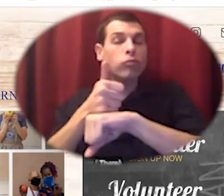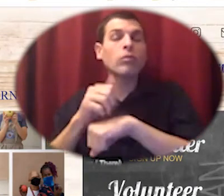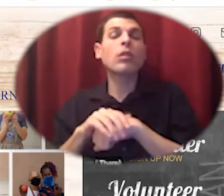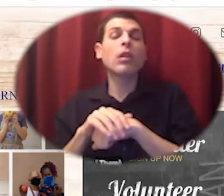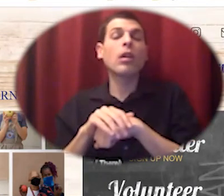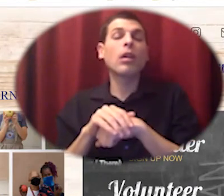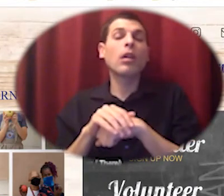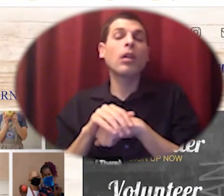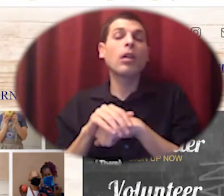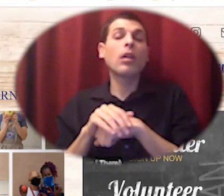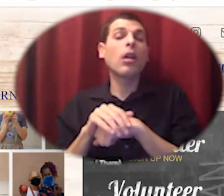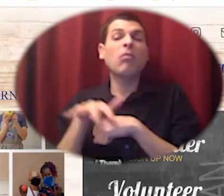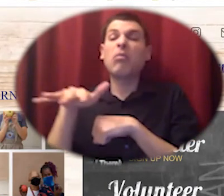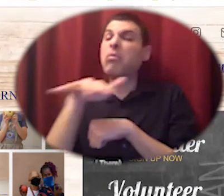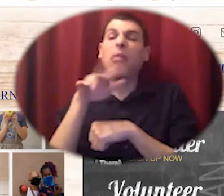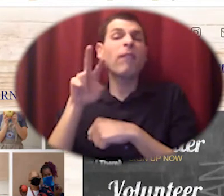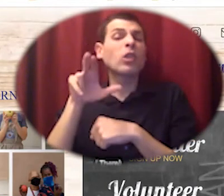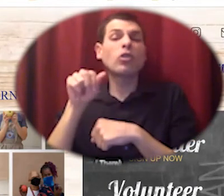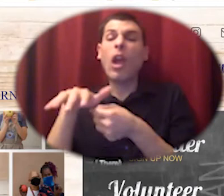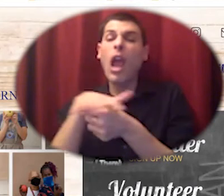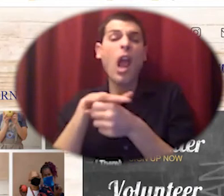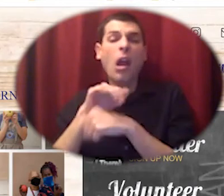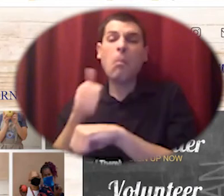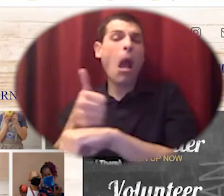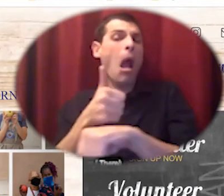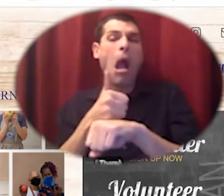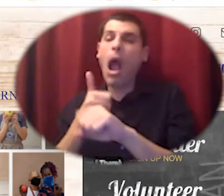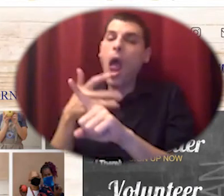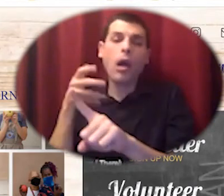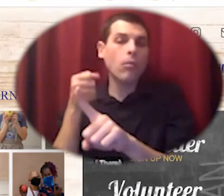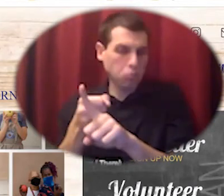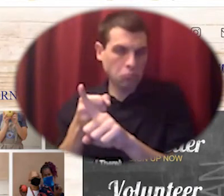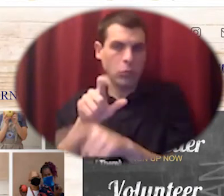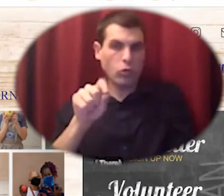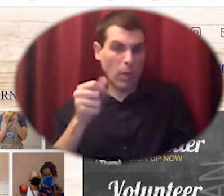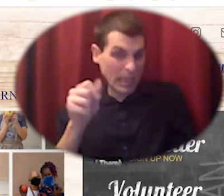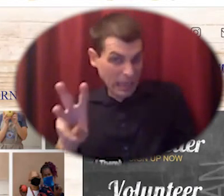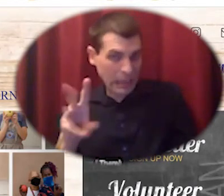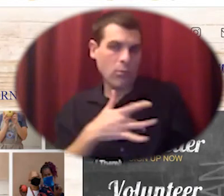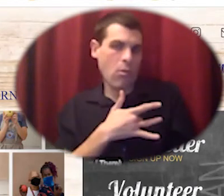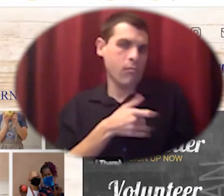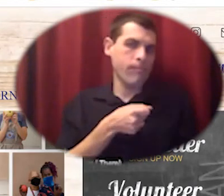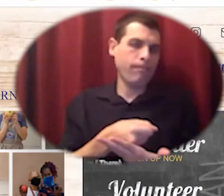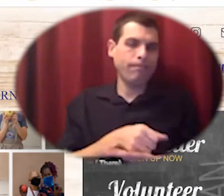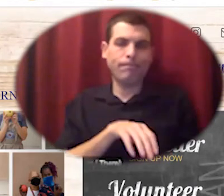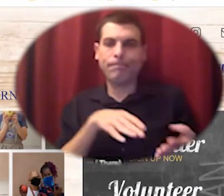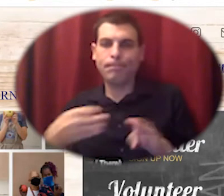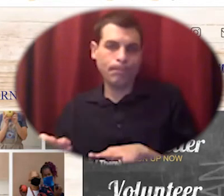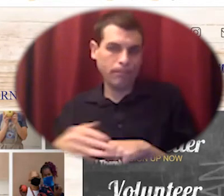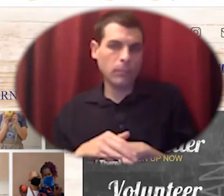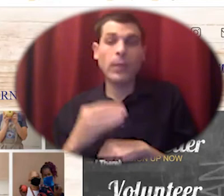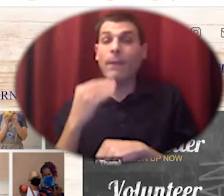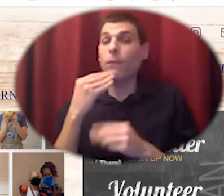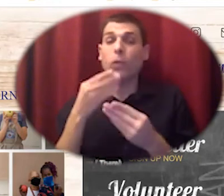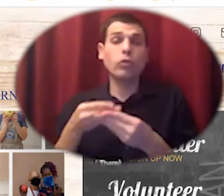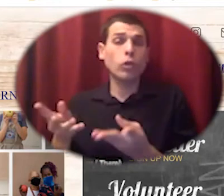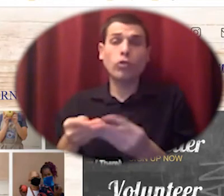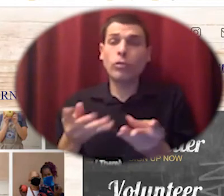in 2016. and that was part of food forward that was distributing food to communities all over